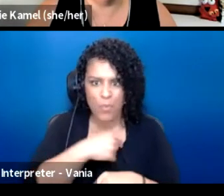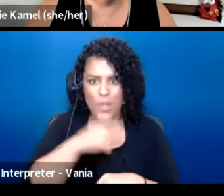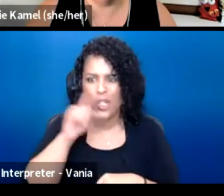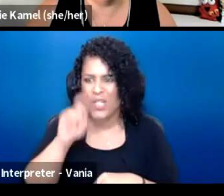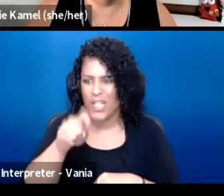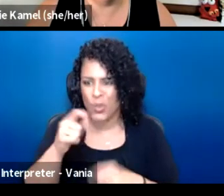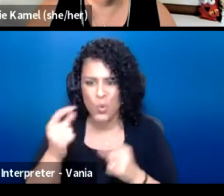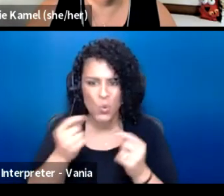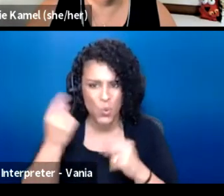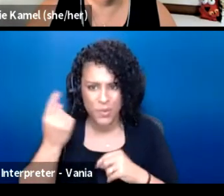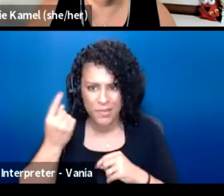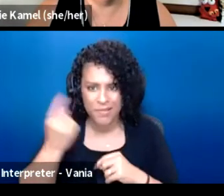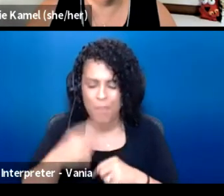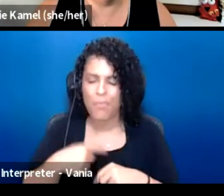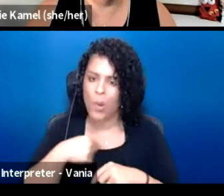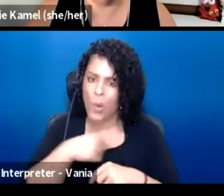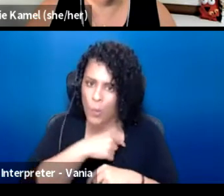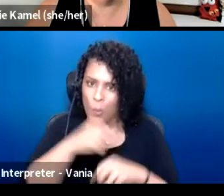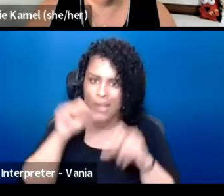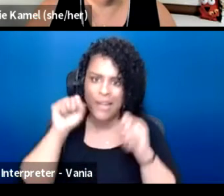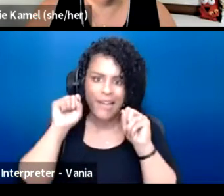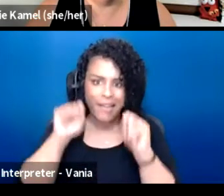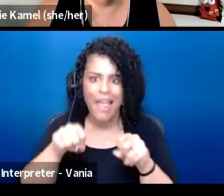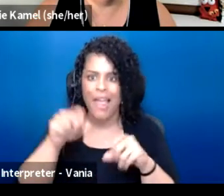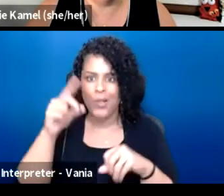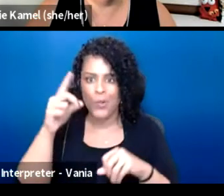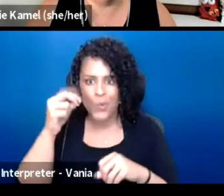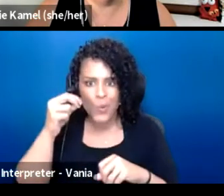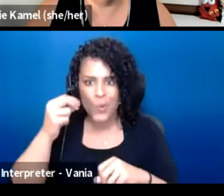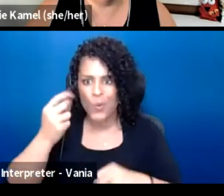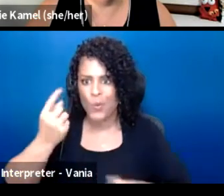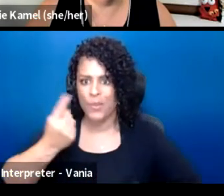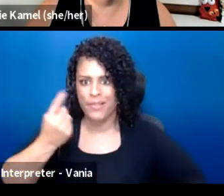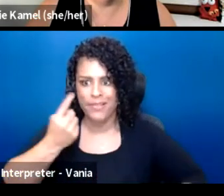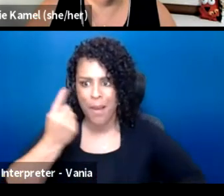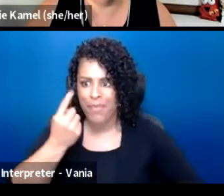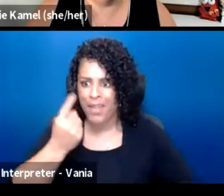And we can do things to communicate, to tell stories